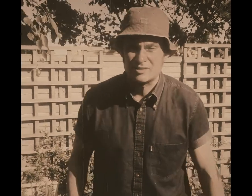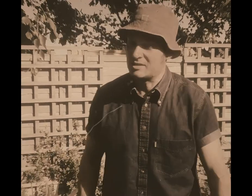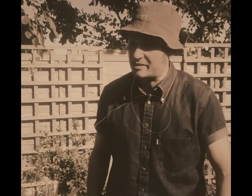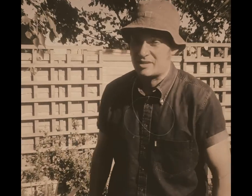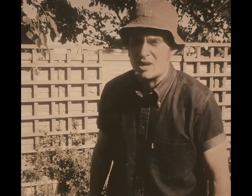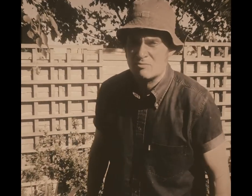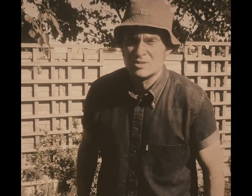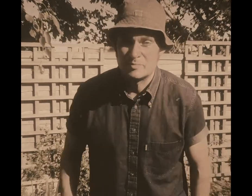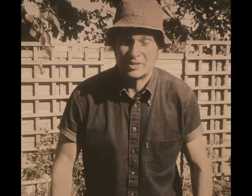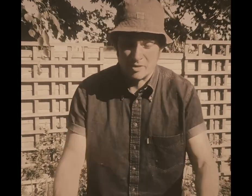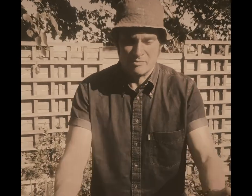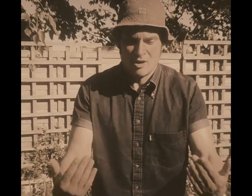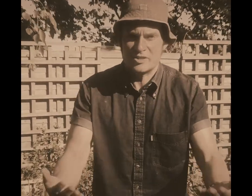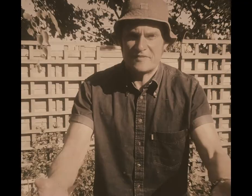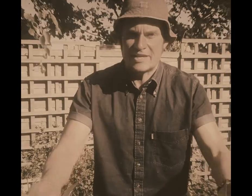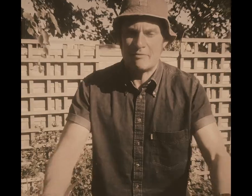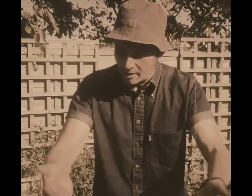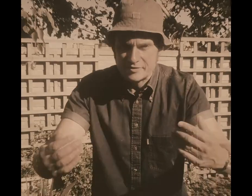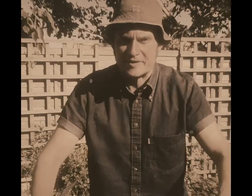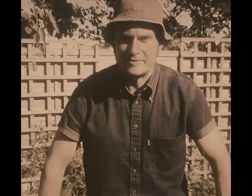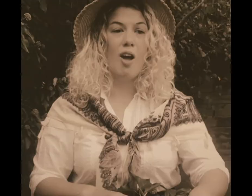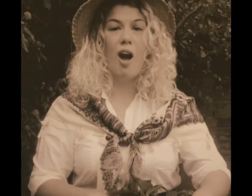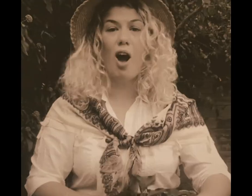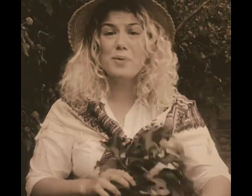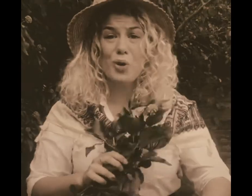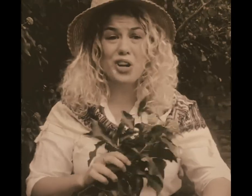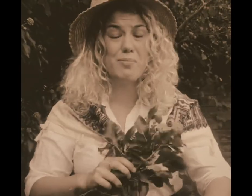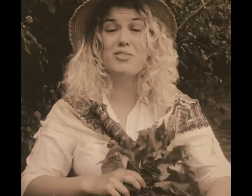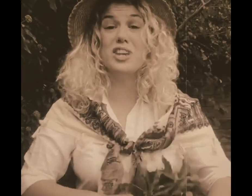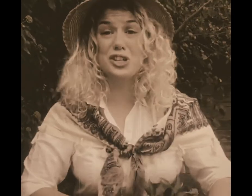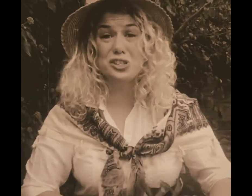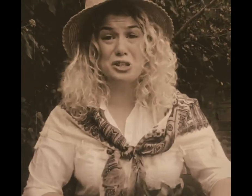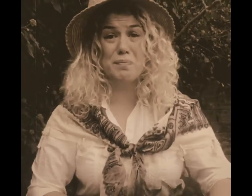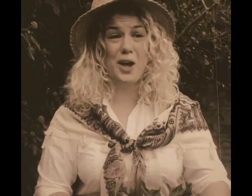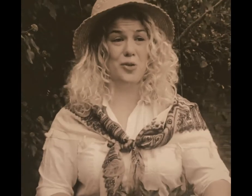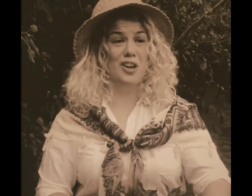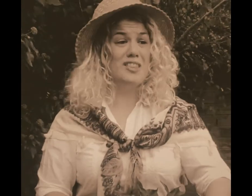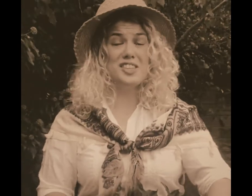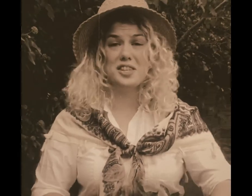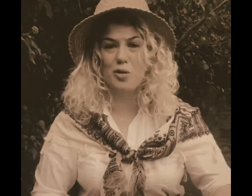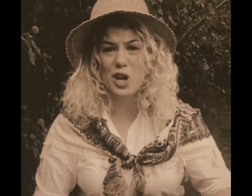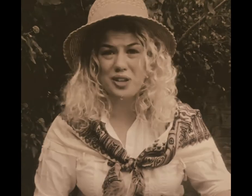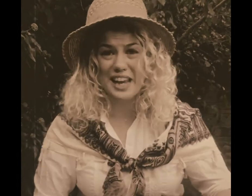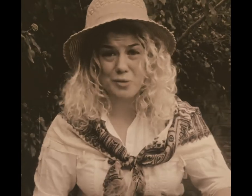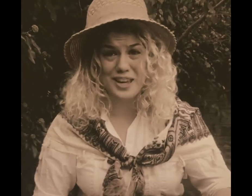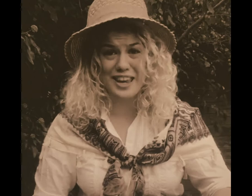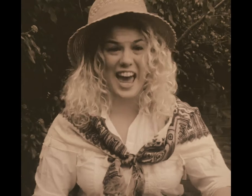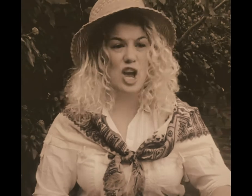it's nice, I know, but come on, on your feet now, on your feet! I've been working my fingers to the bone, this is the only holiday we get,